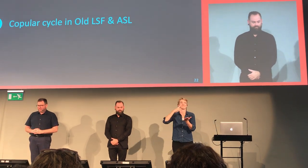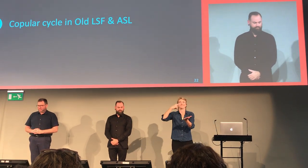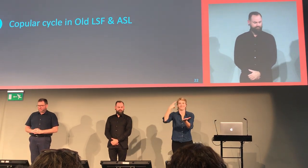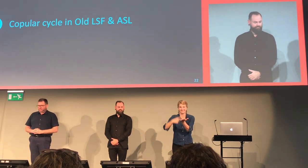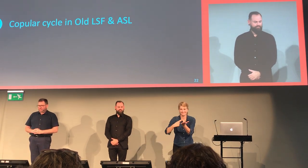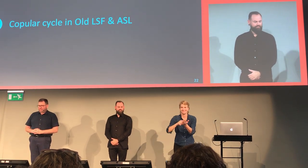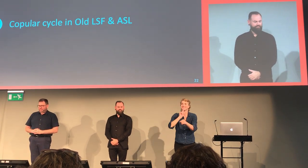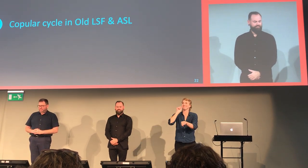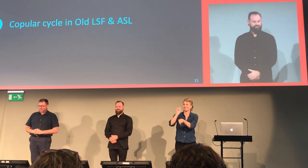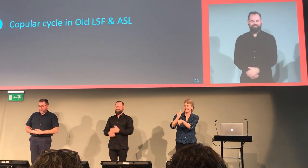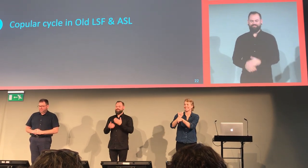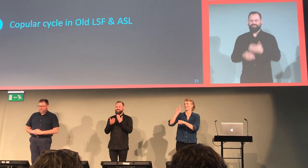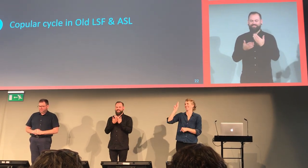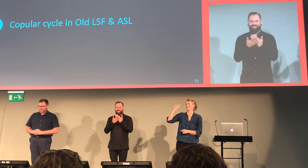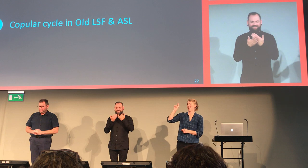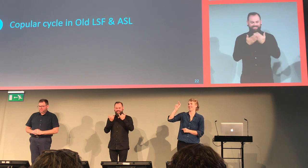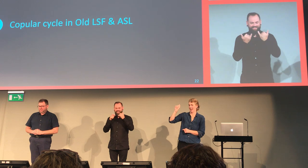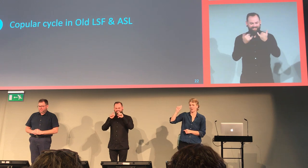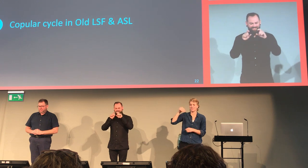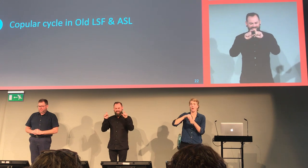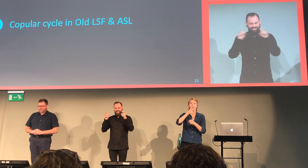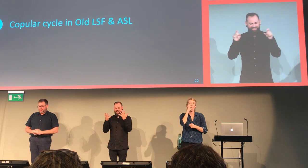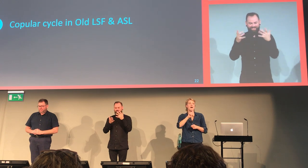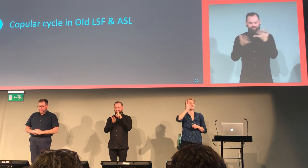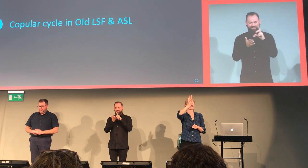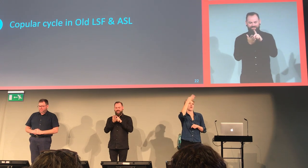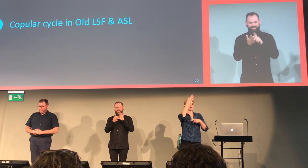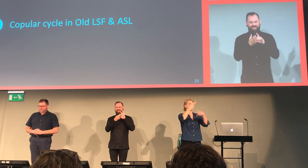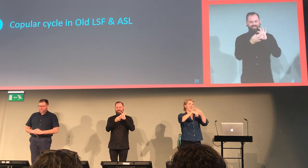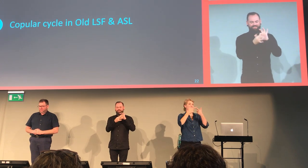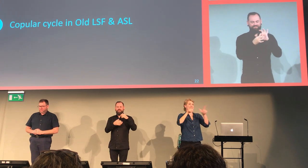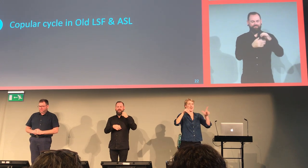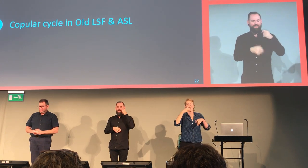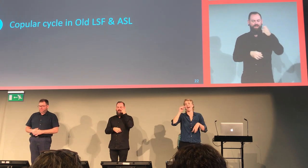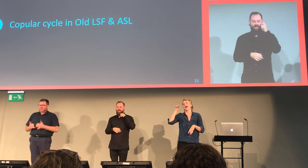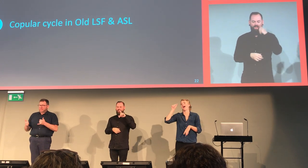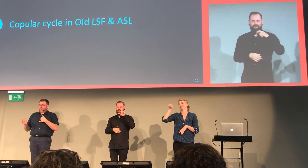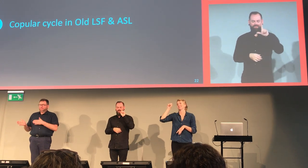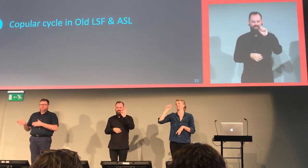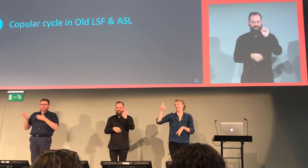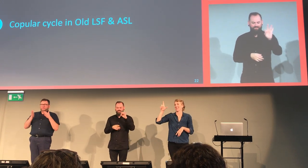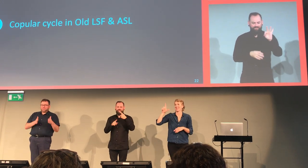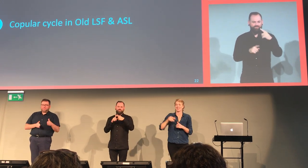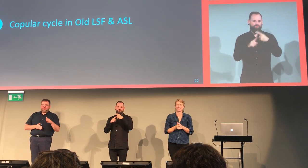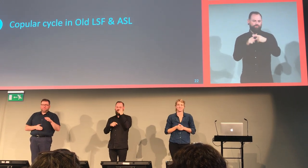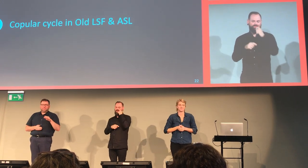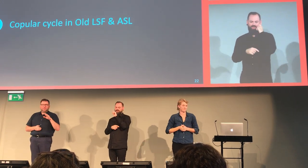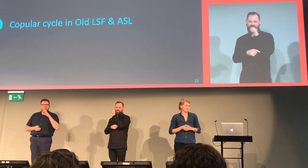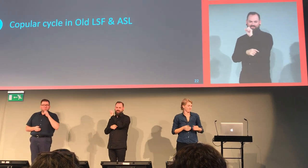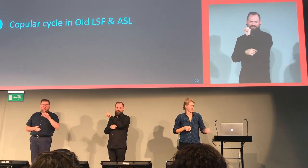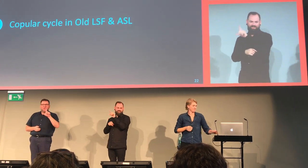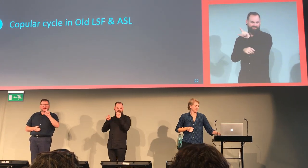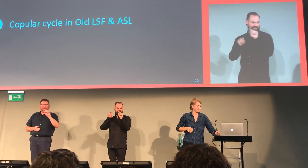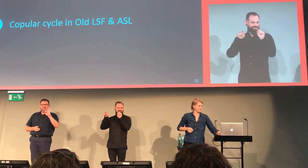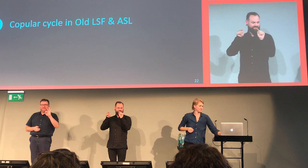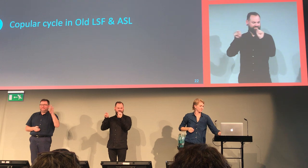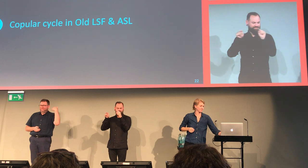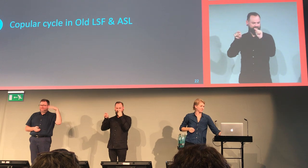Alright, now we're getting into our data from old French Sign Language and ASL.